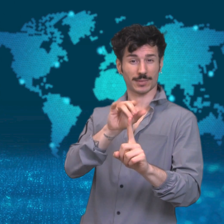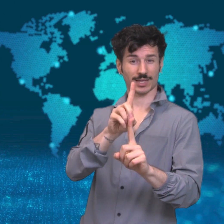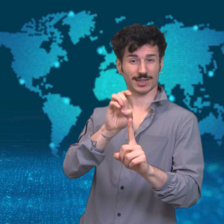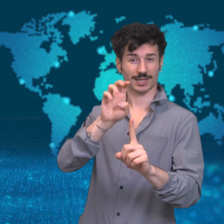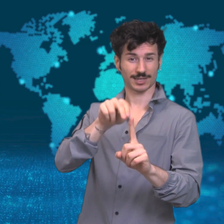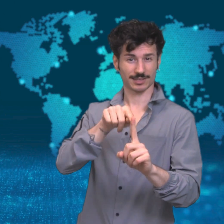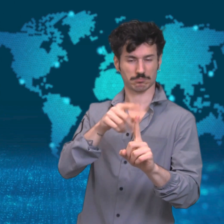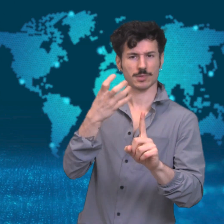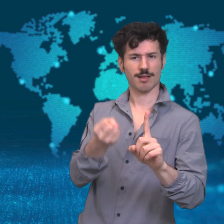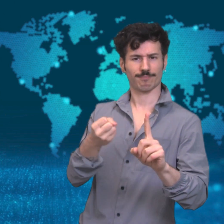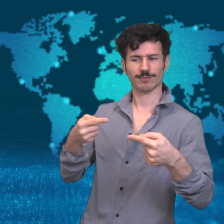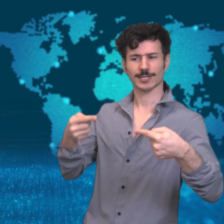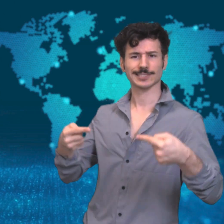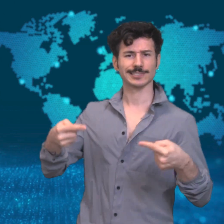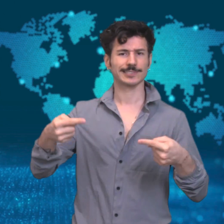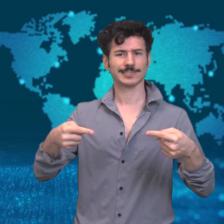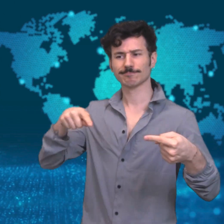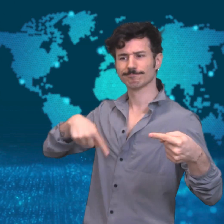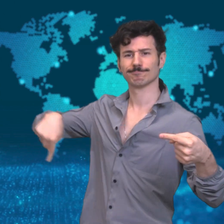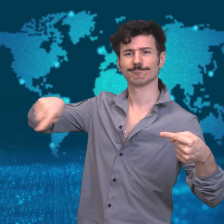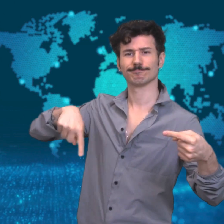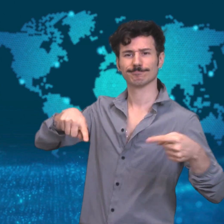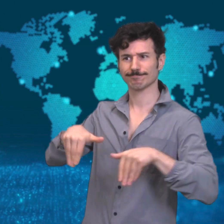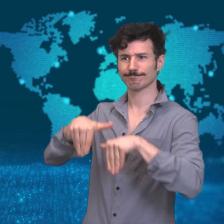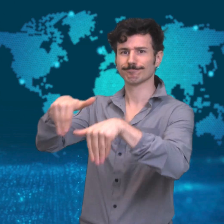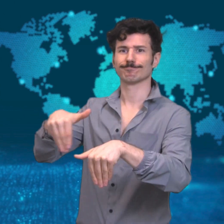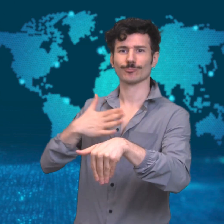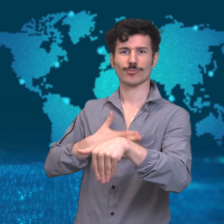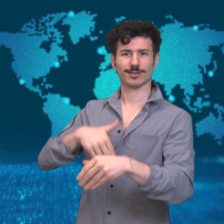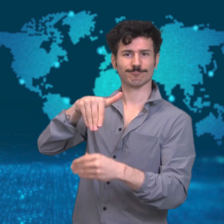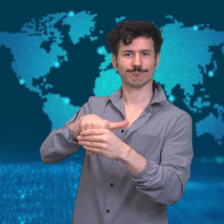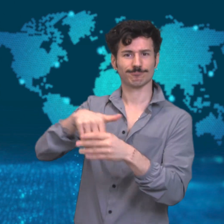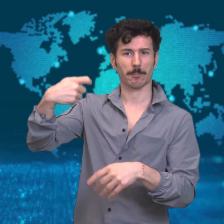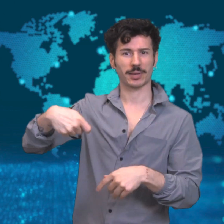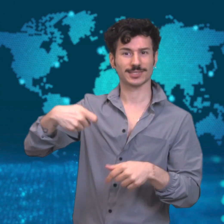Obama administration from 2008 until 2016.